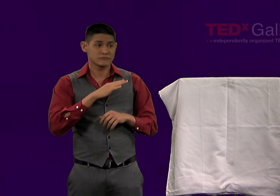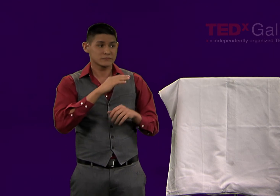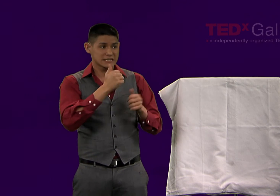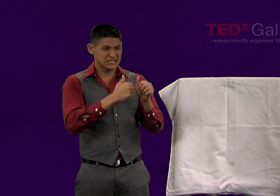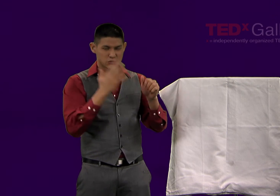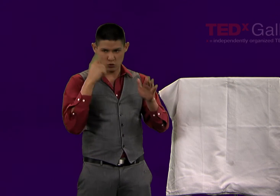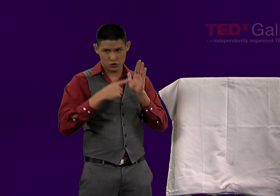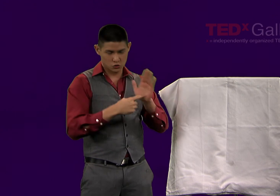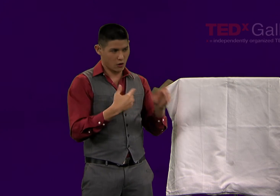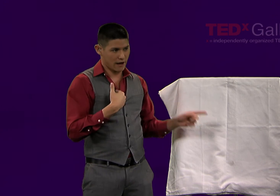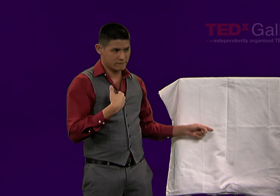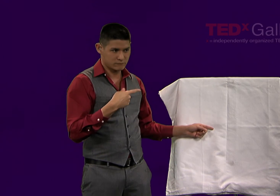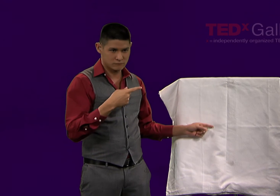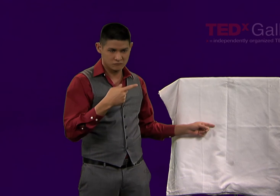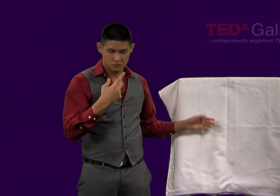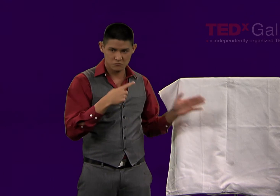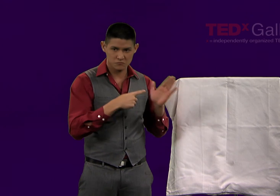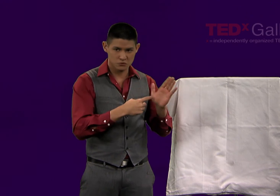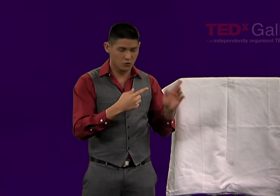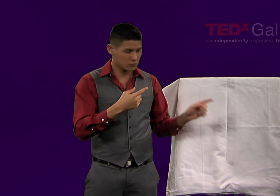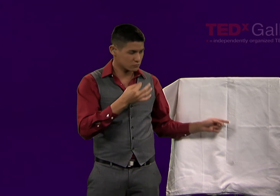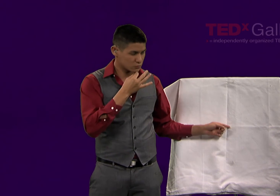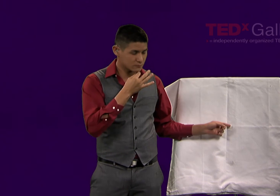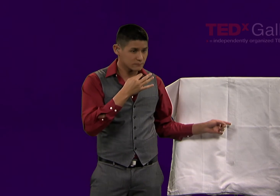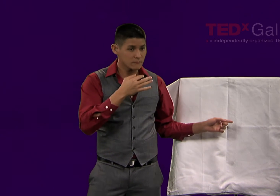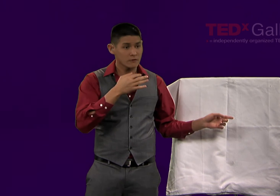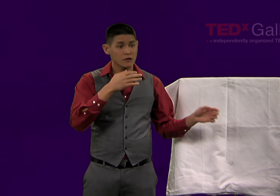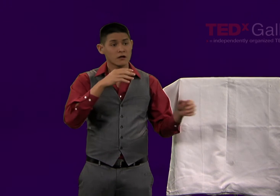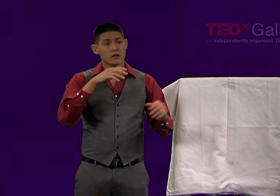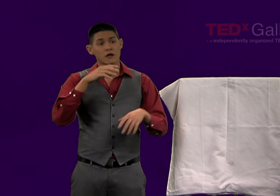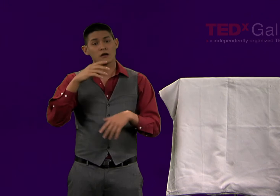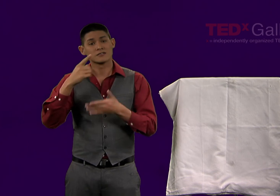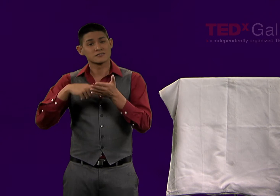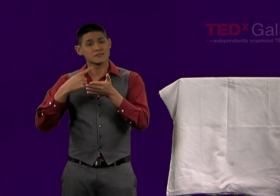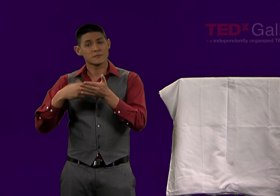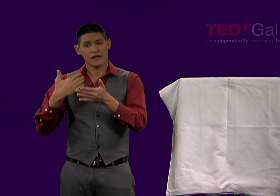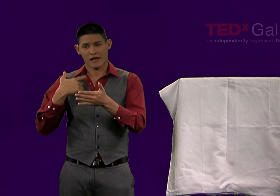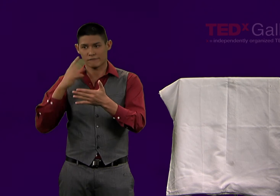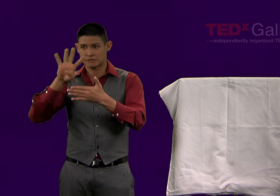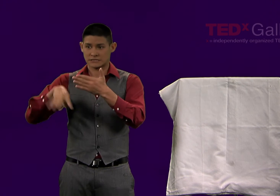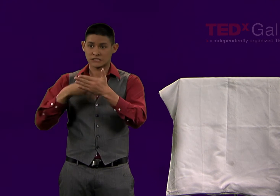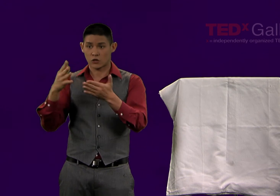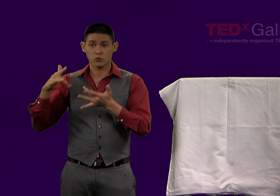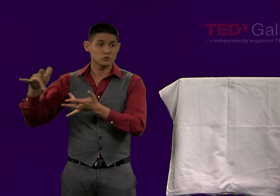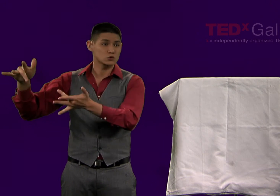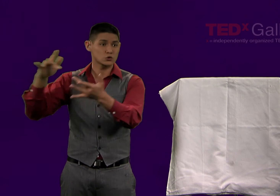Also, various departments - as I'll show you in just a moment, I have a graphic that I'll be sharing with you shortly -